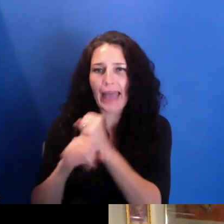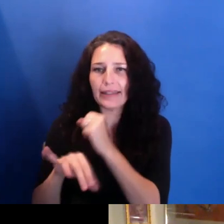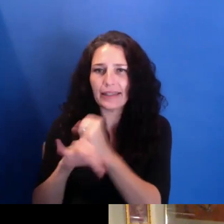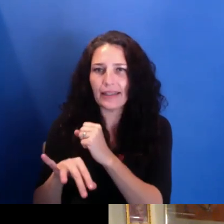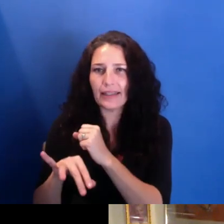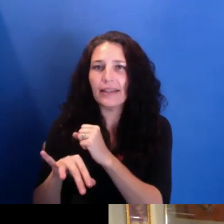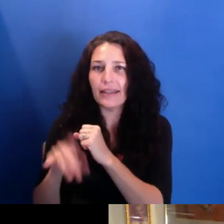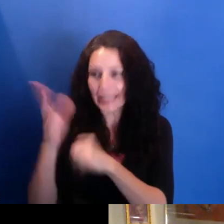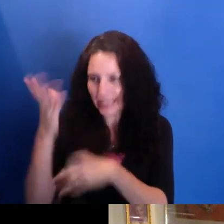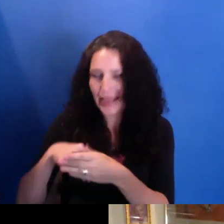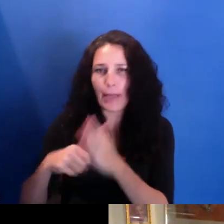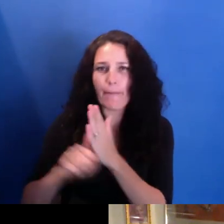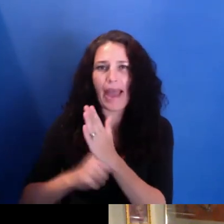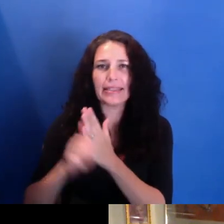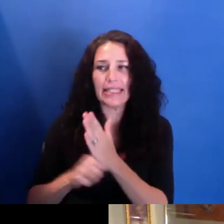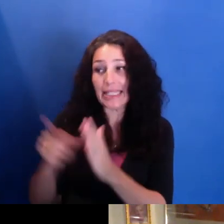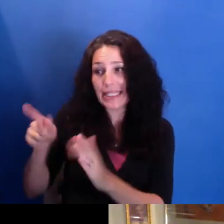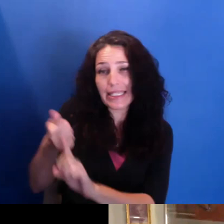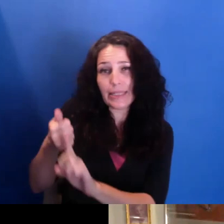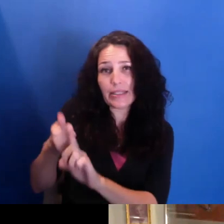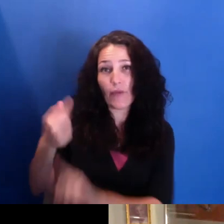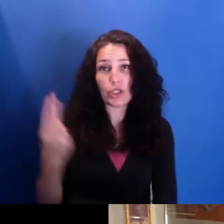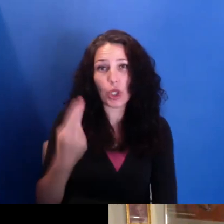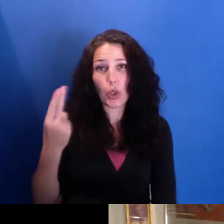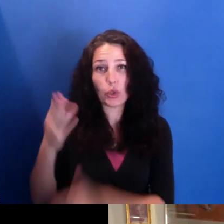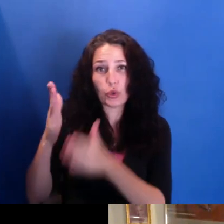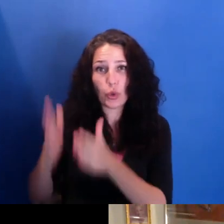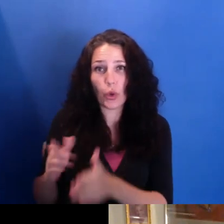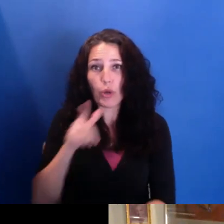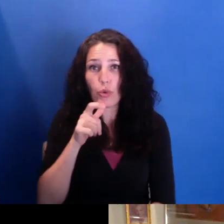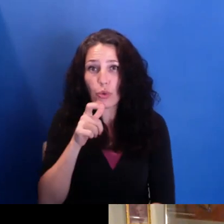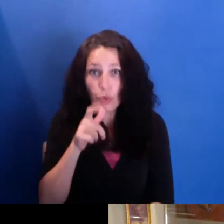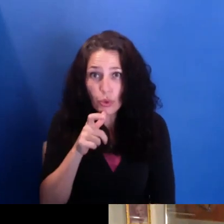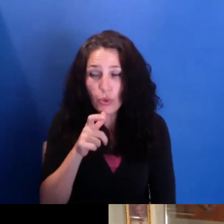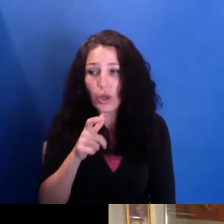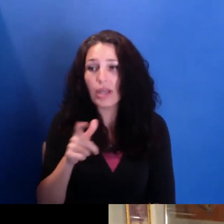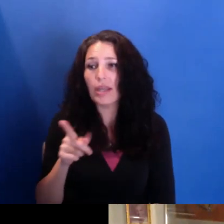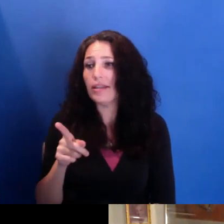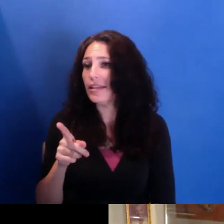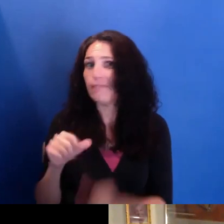that was sustained by direct marketing to the Black community.